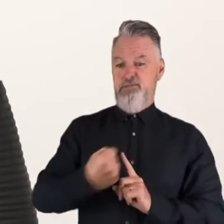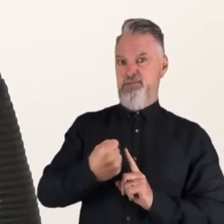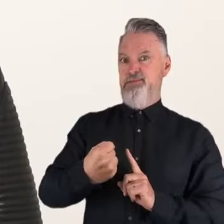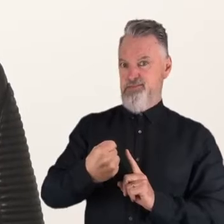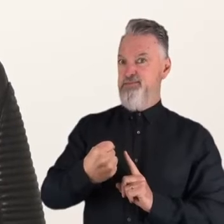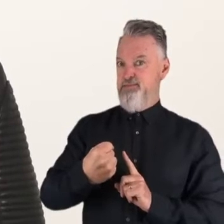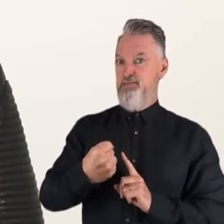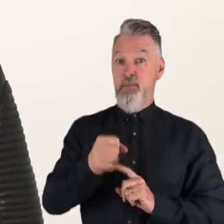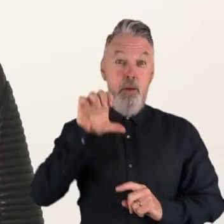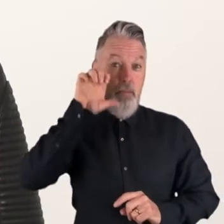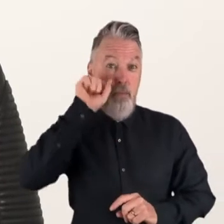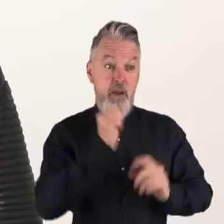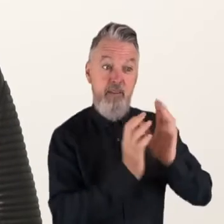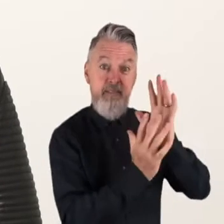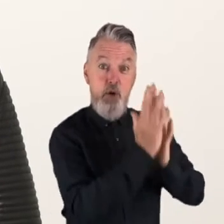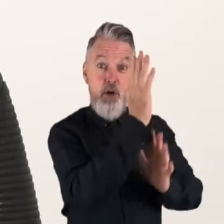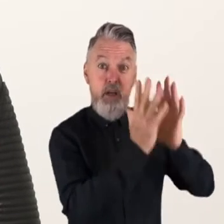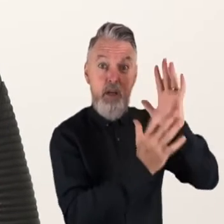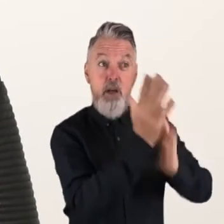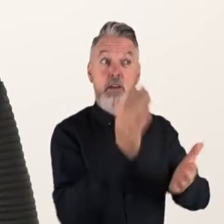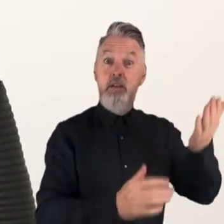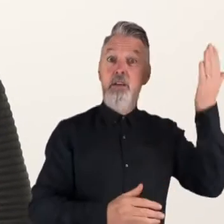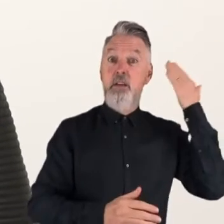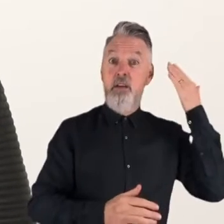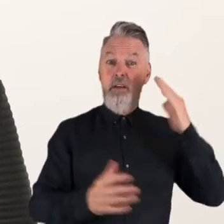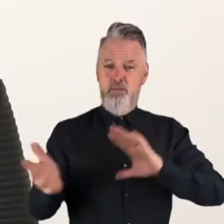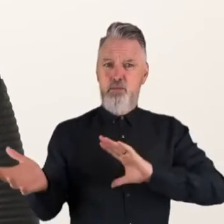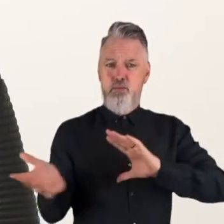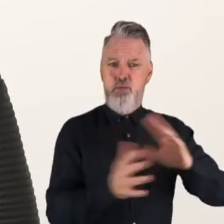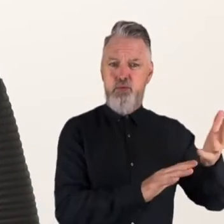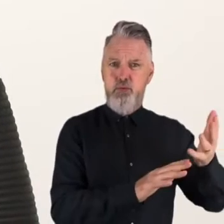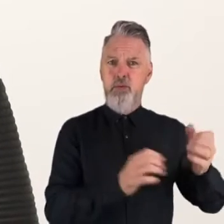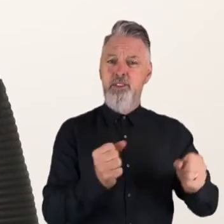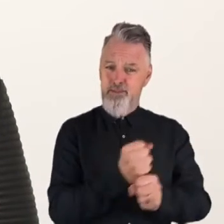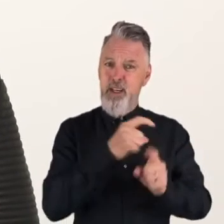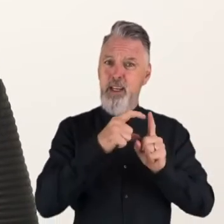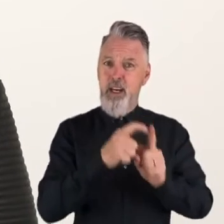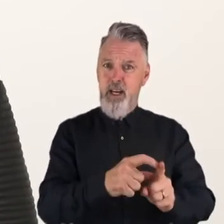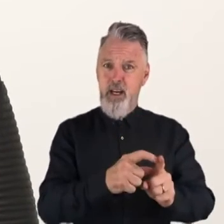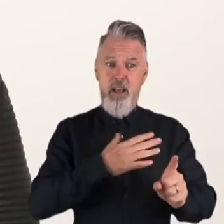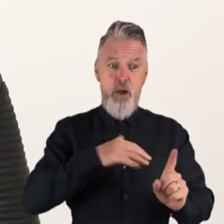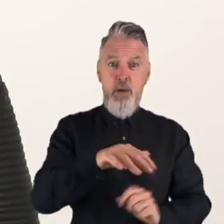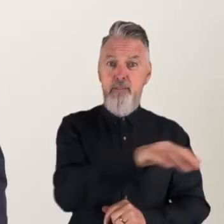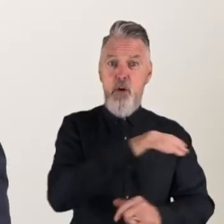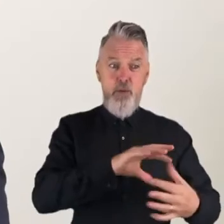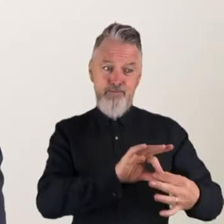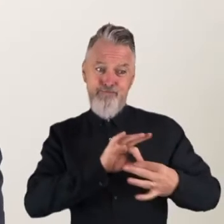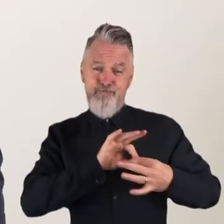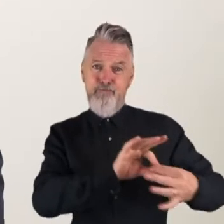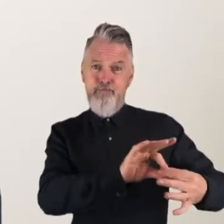The bushfires have decimated our communities and left an indelible mark on our relationship with our environment. And global protests